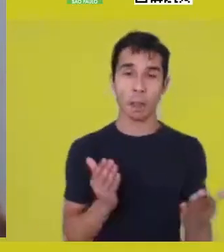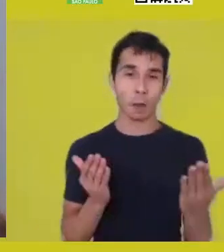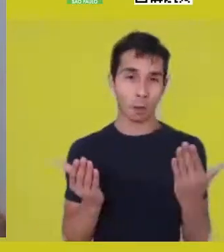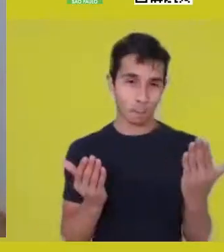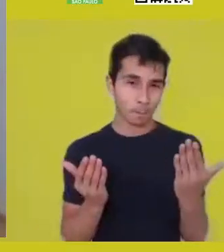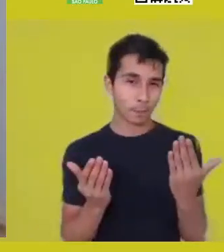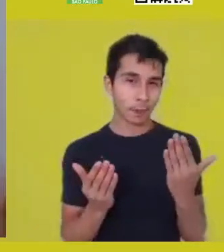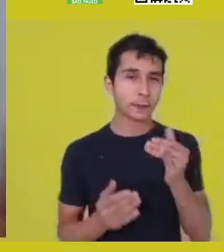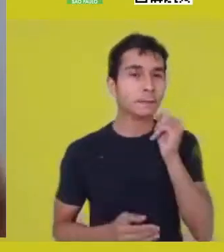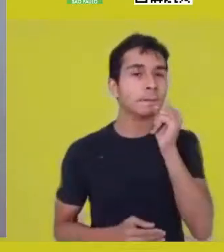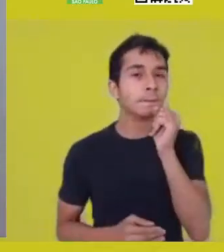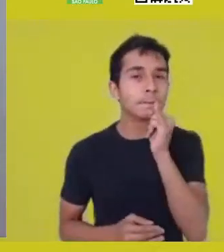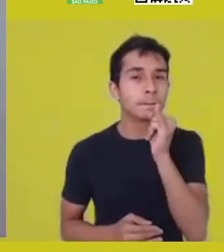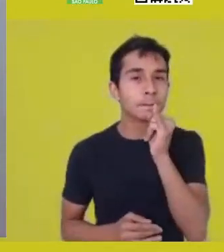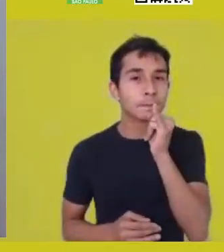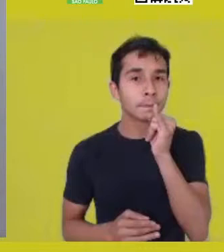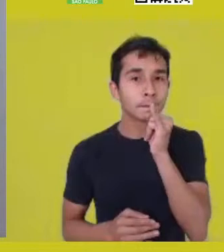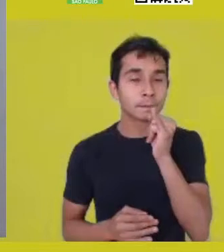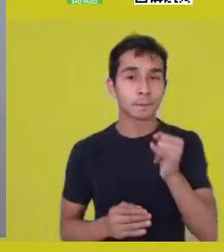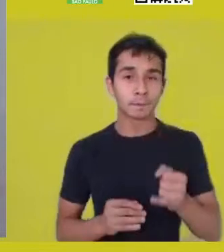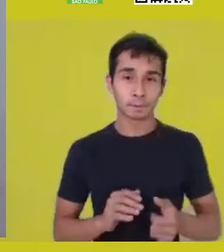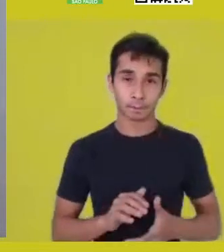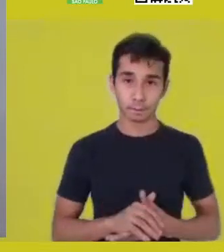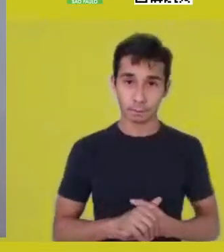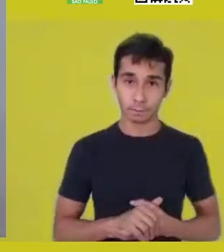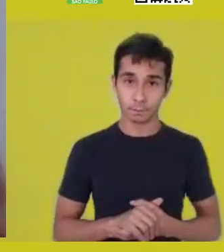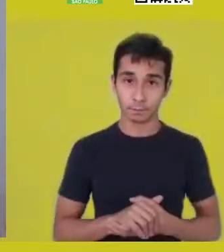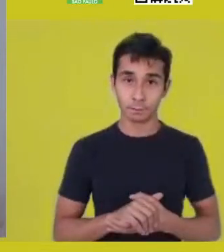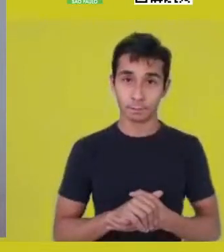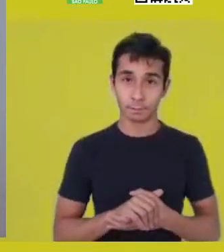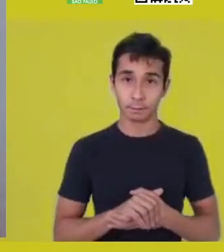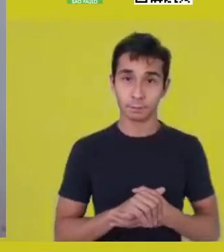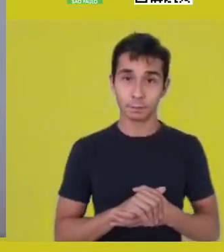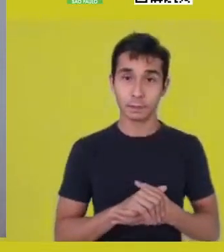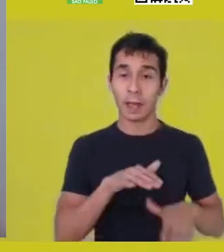the acting of certain works of art